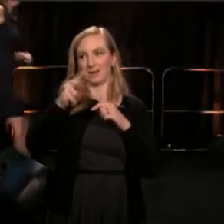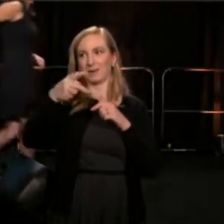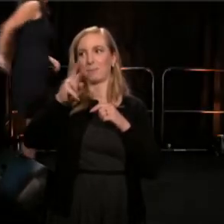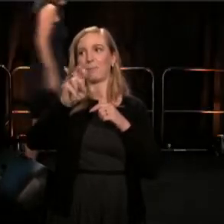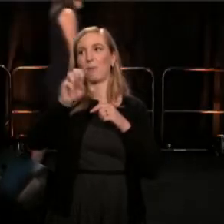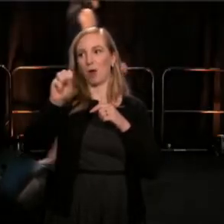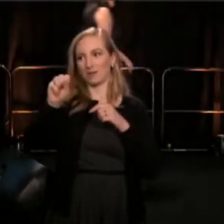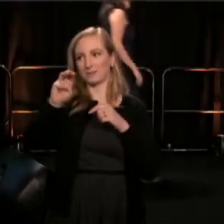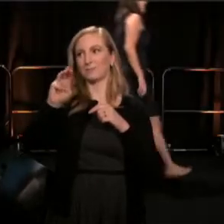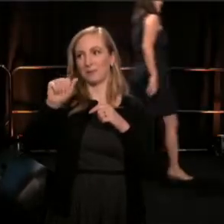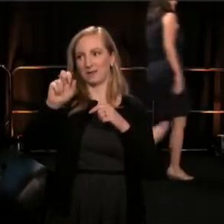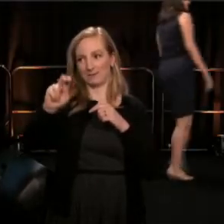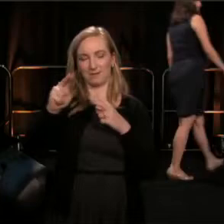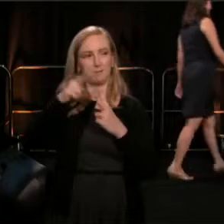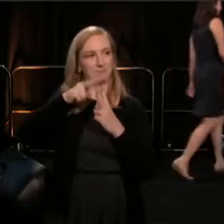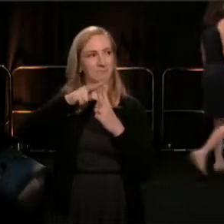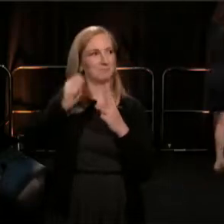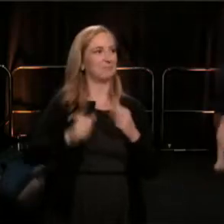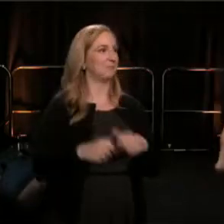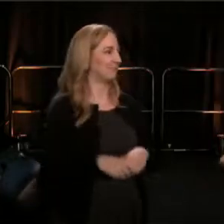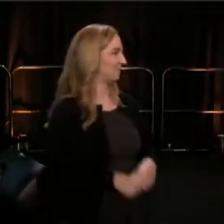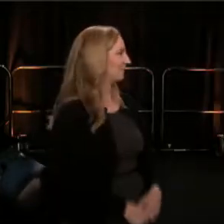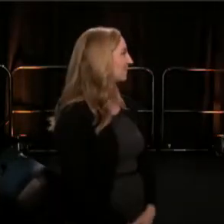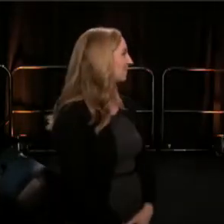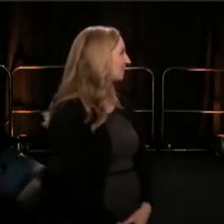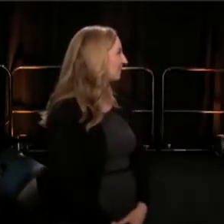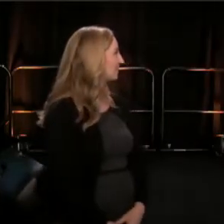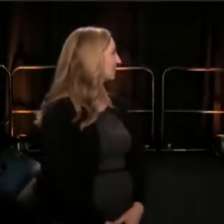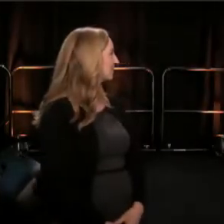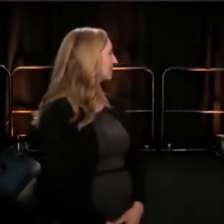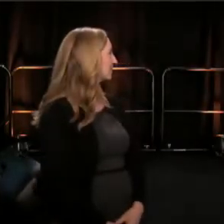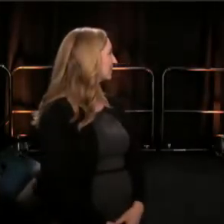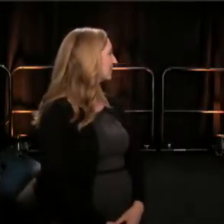Can you do yours on top of mine and I'll just give my speech? (Chris) Yes, yes. OK.